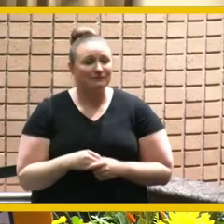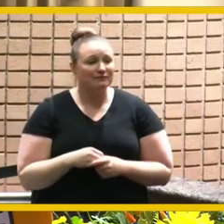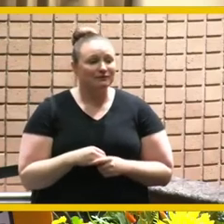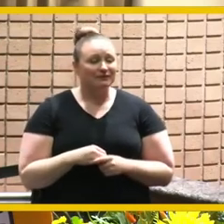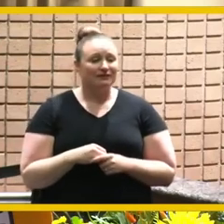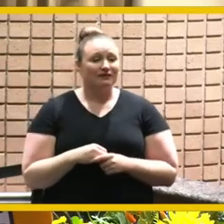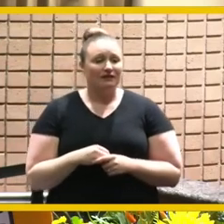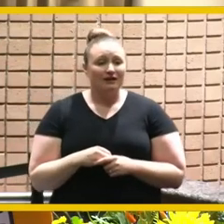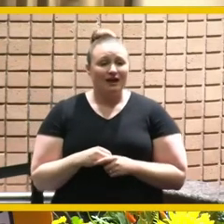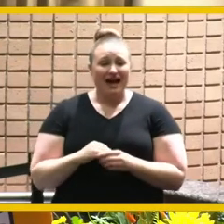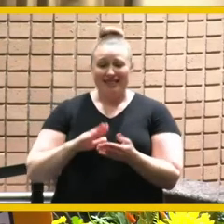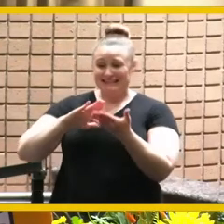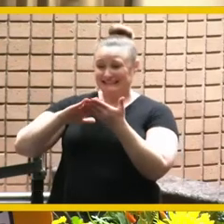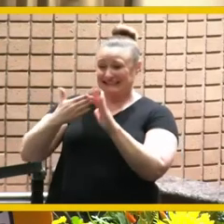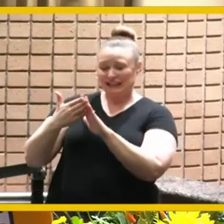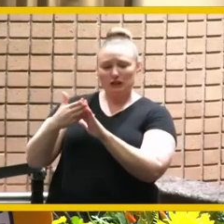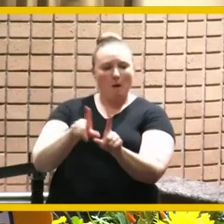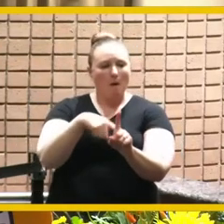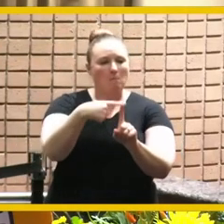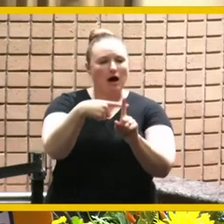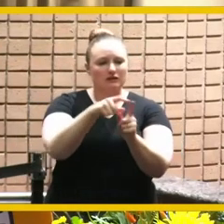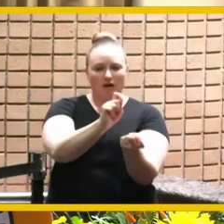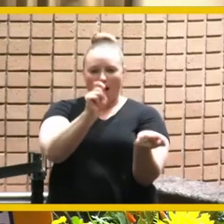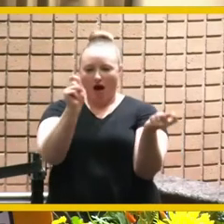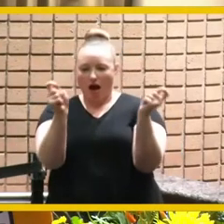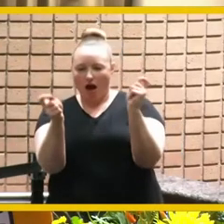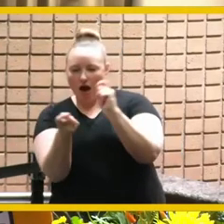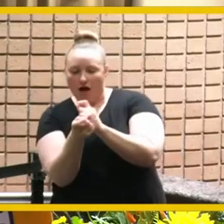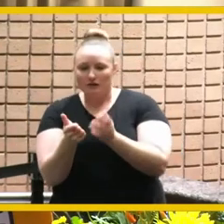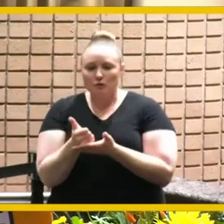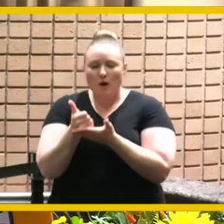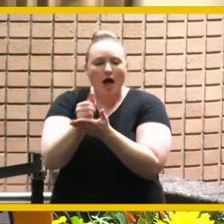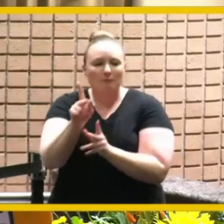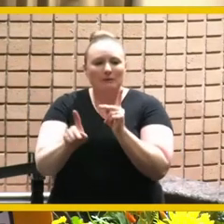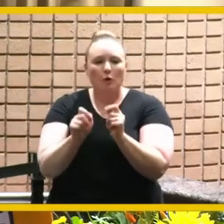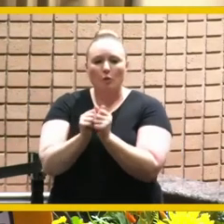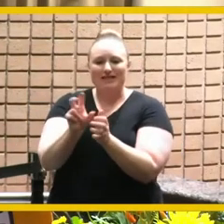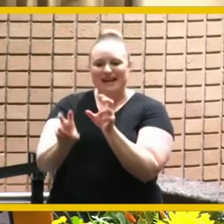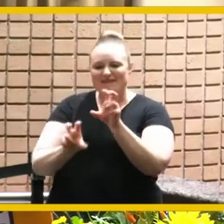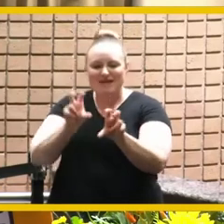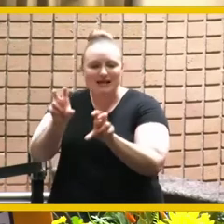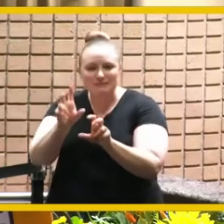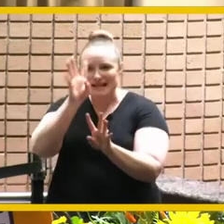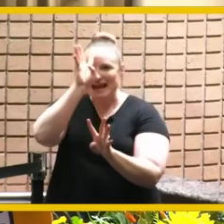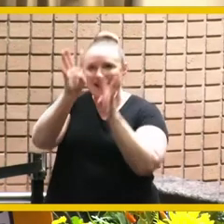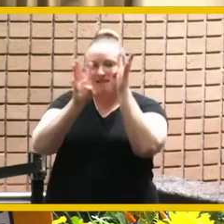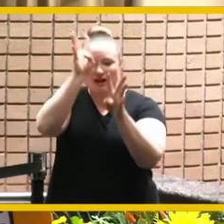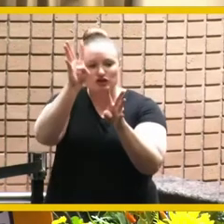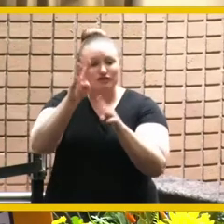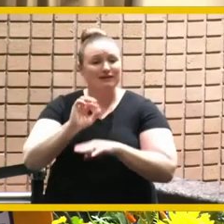by helping people facilitating investment and innovation and setting policy direction